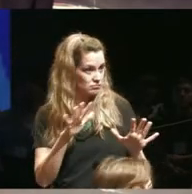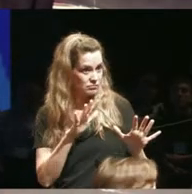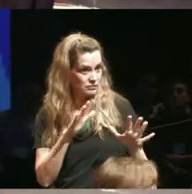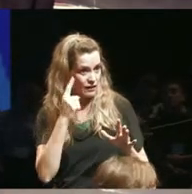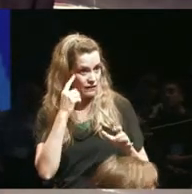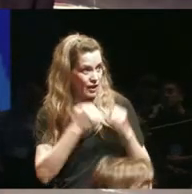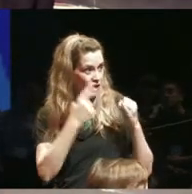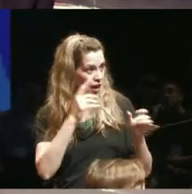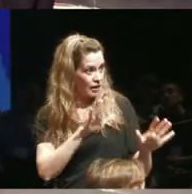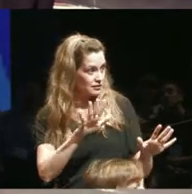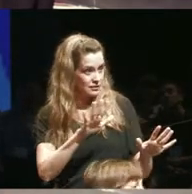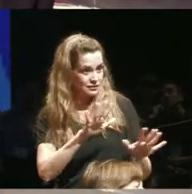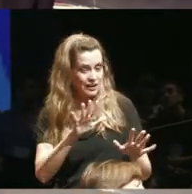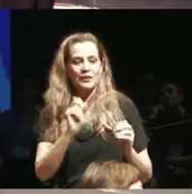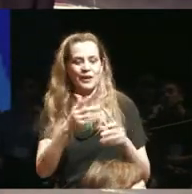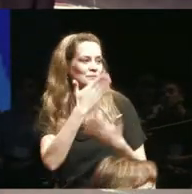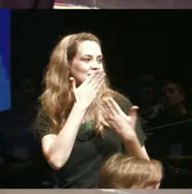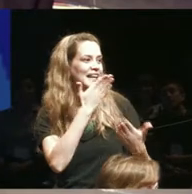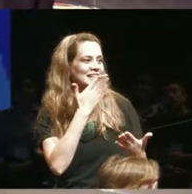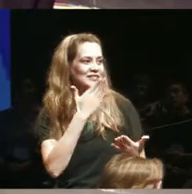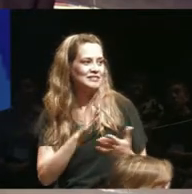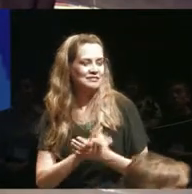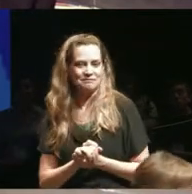thoughts final thoughts okay thank you everyone so much